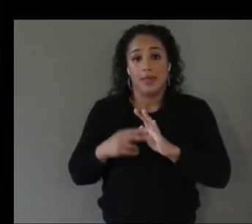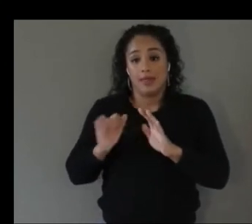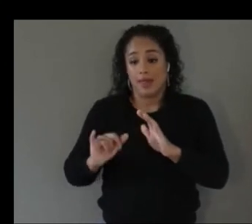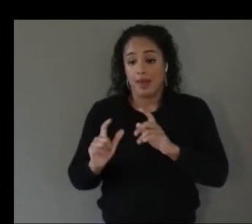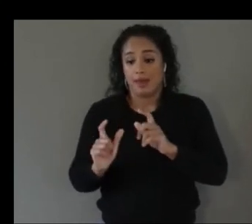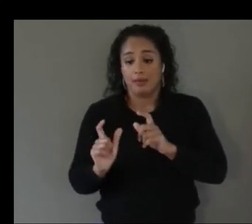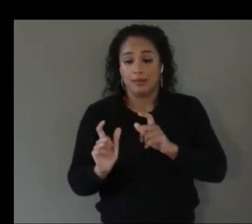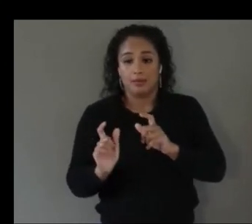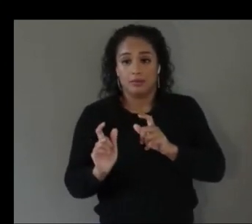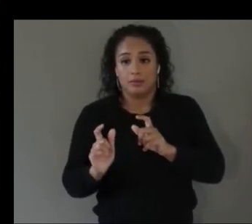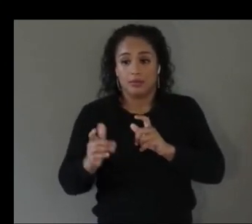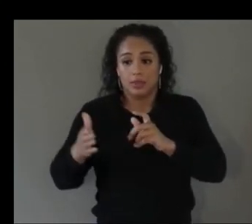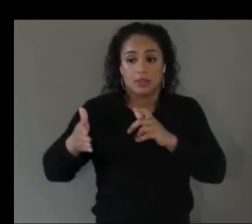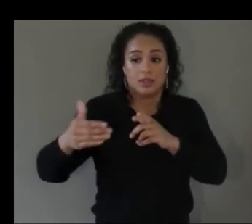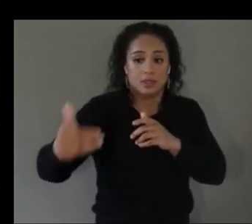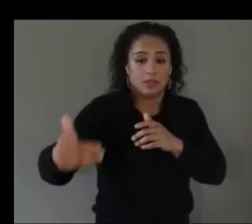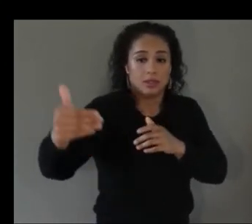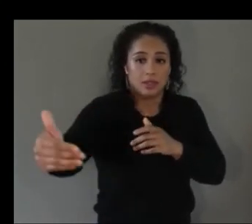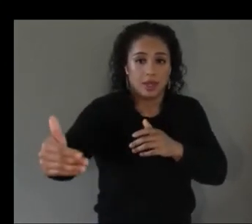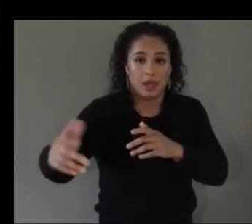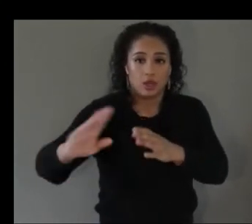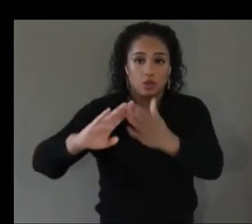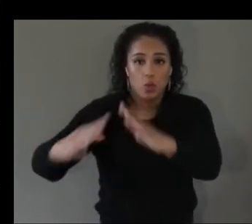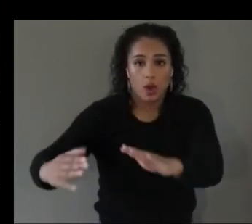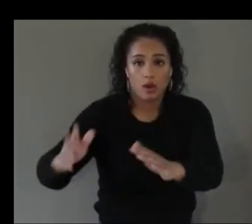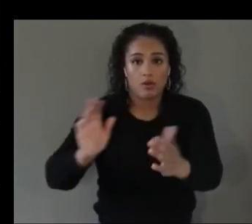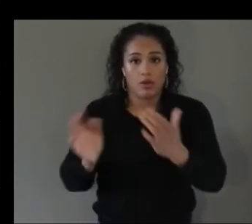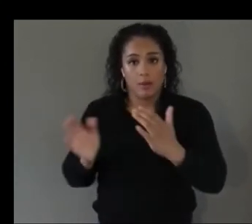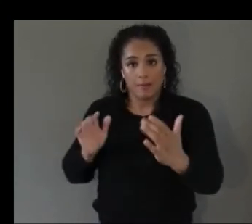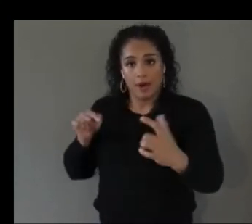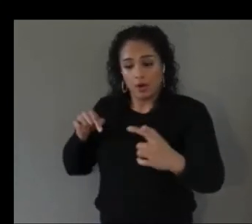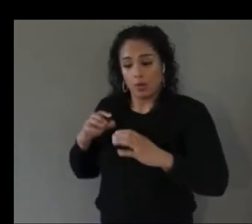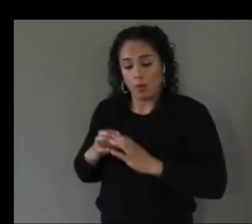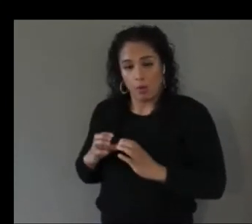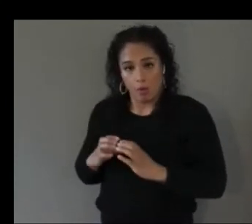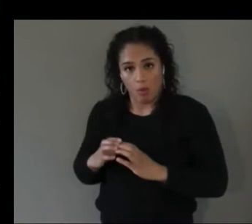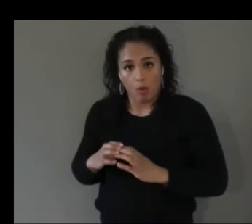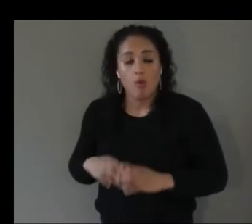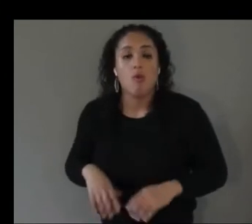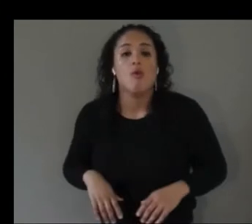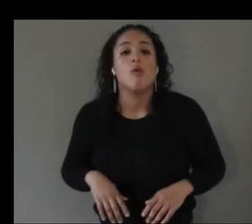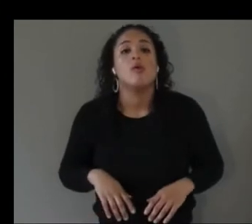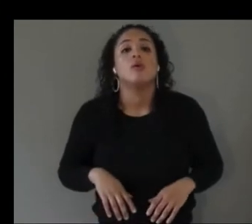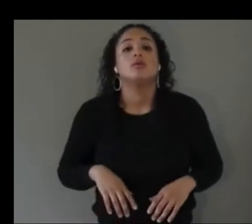we realized there was a super key challenge and that is having others try out this experience